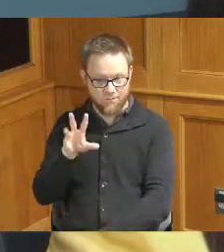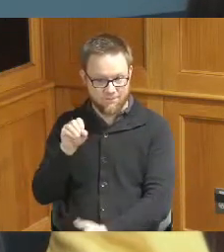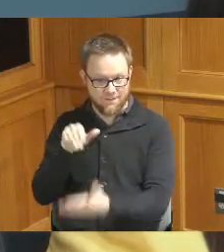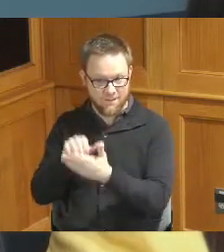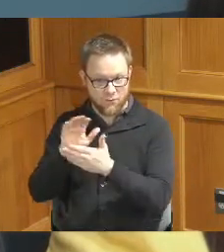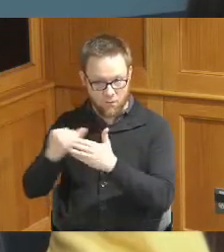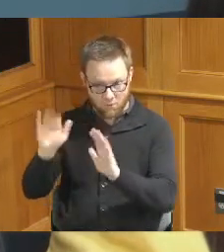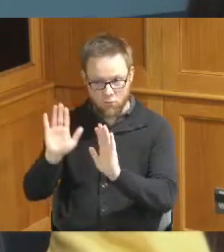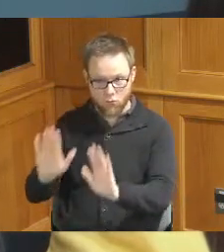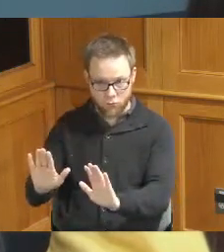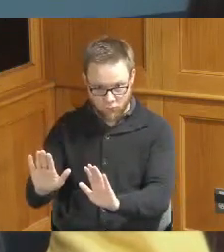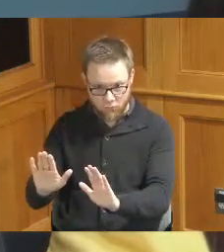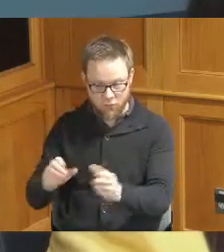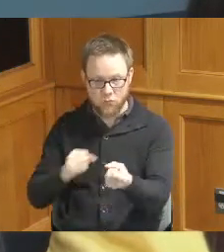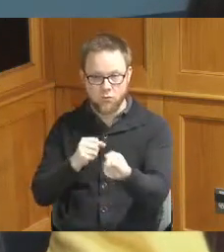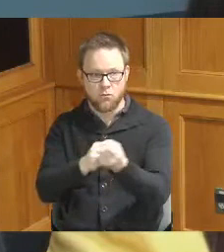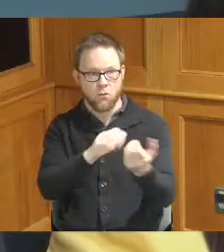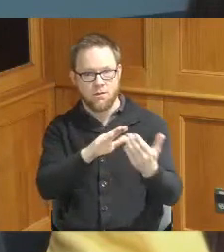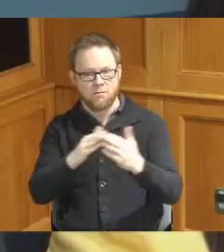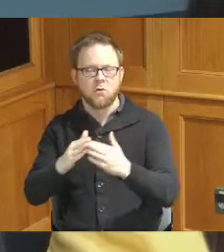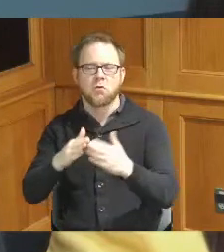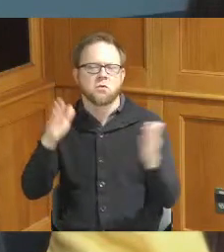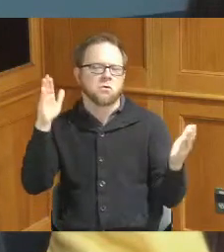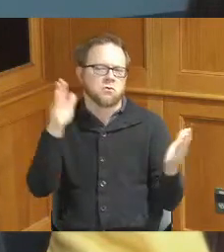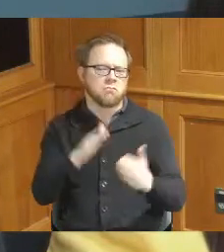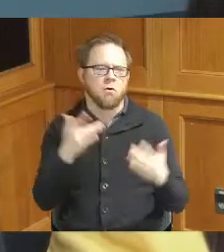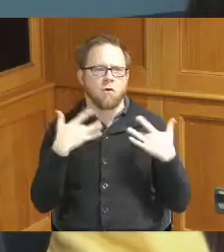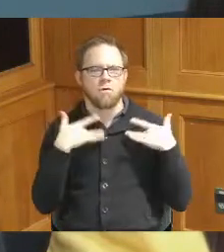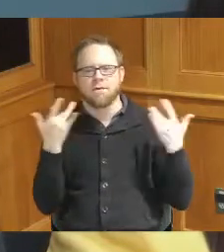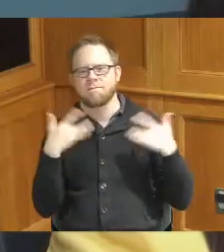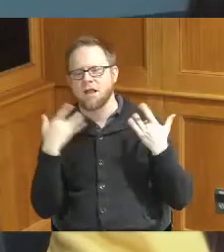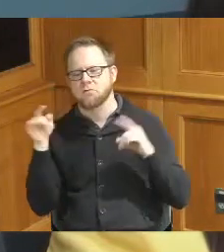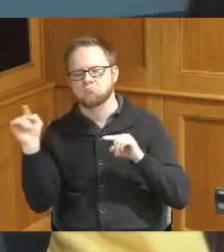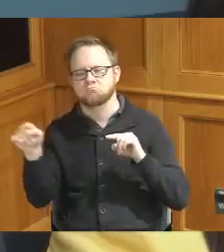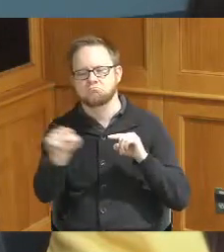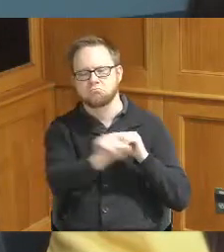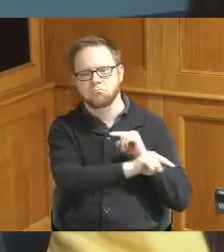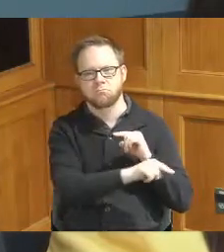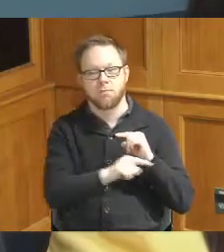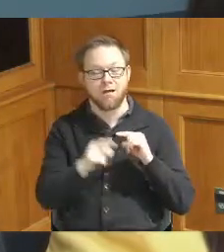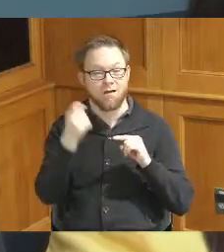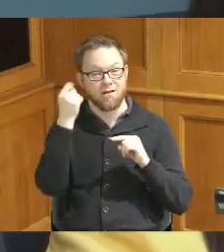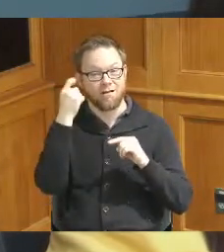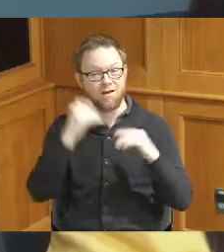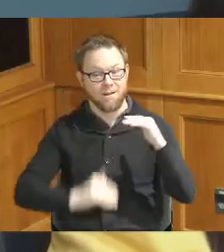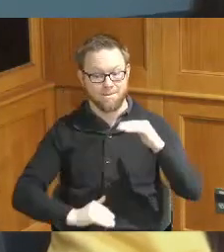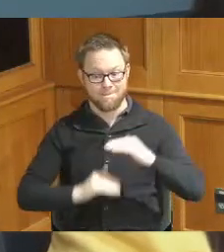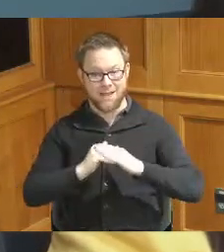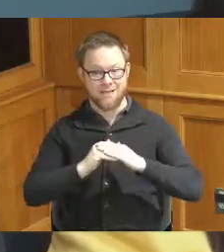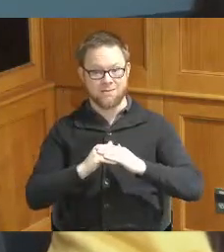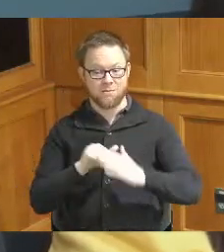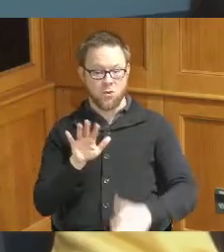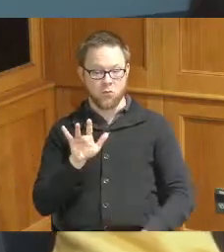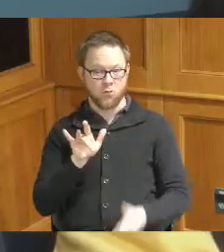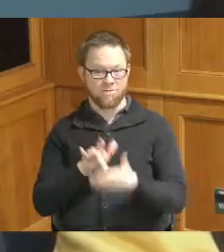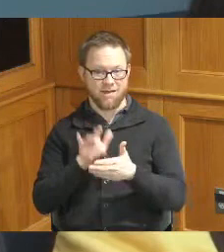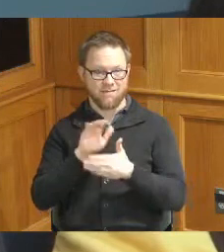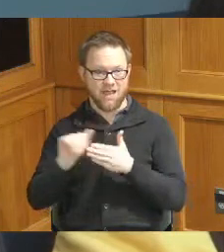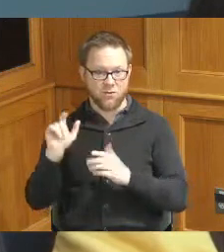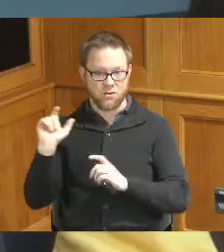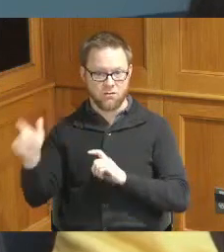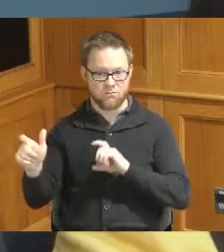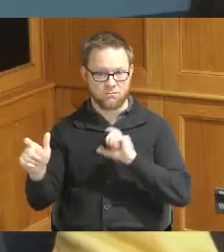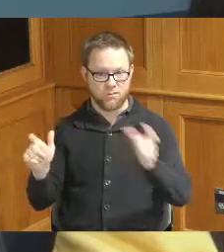for in the community any events that are going on but the maximum would be 25,000 per application